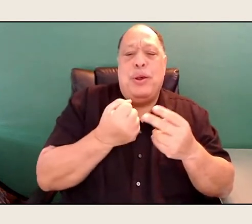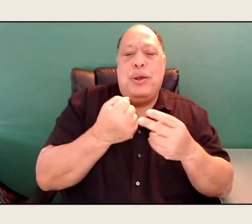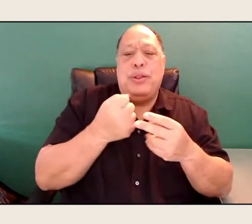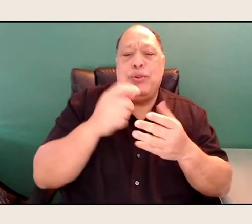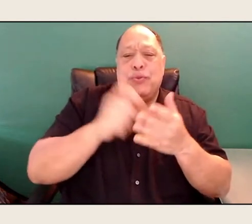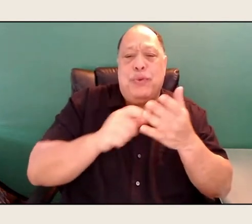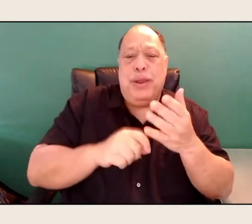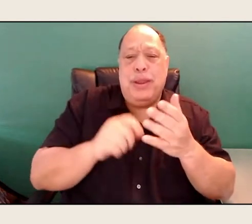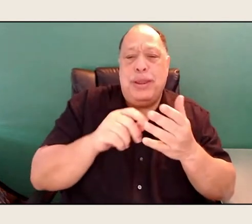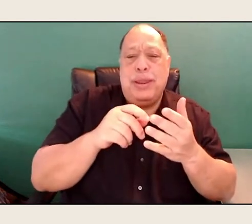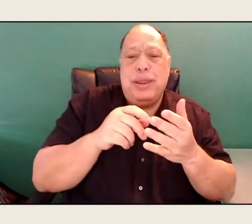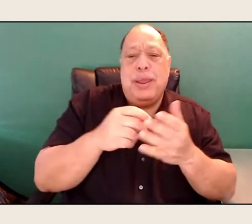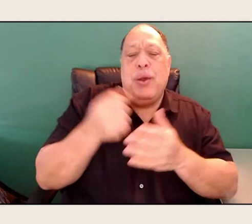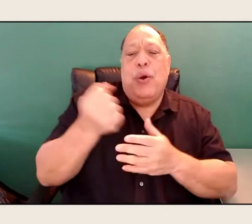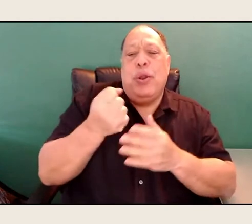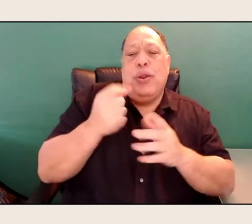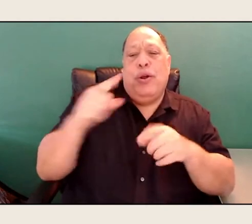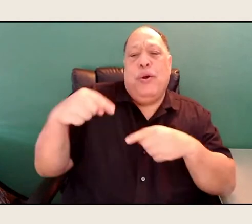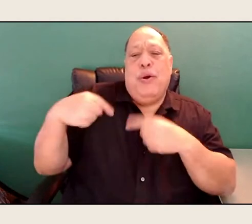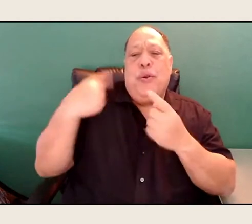Oh yeah, that's kind of,